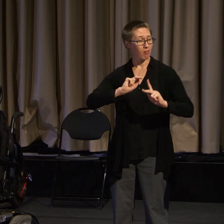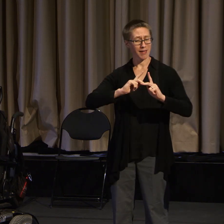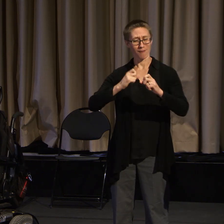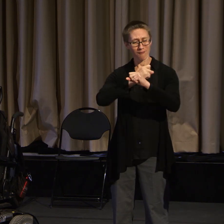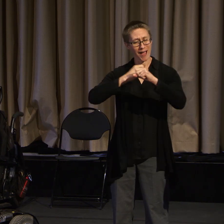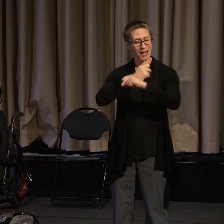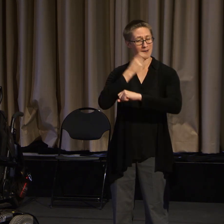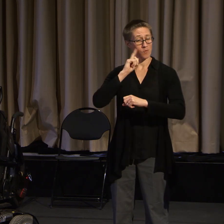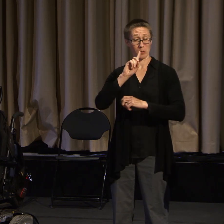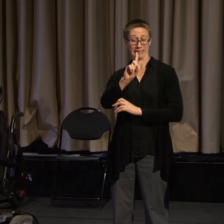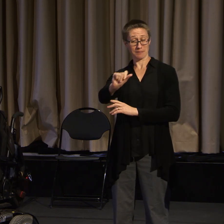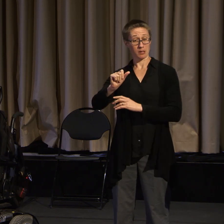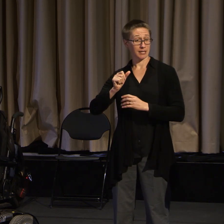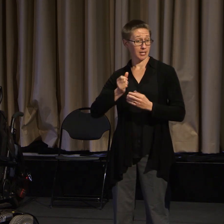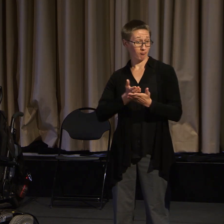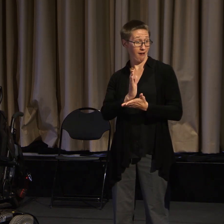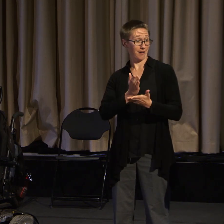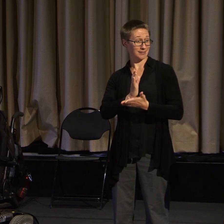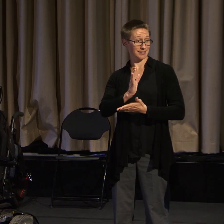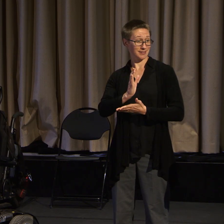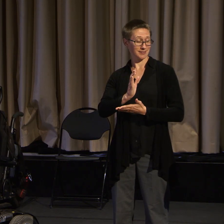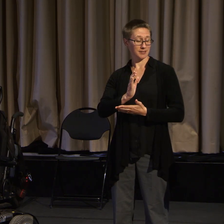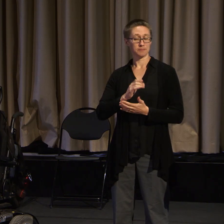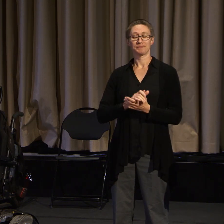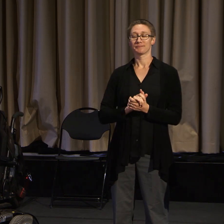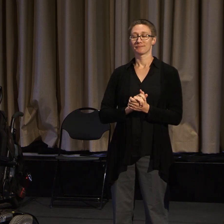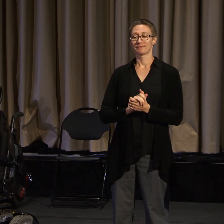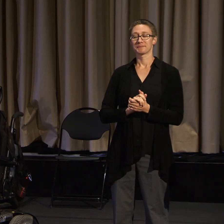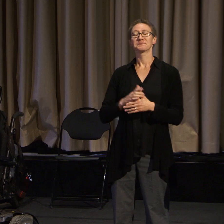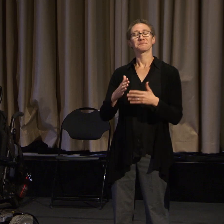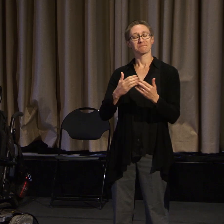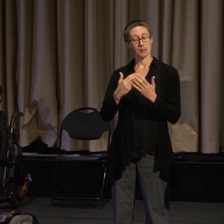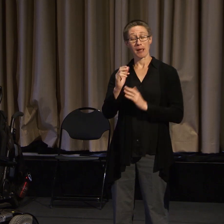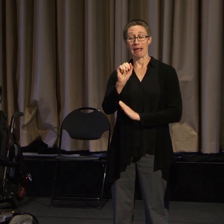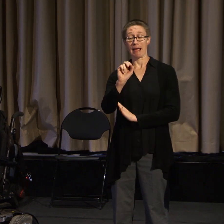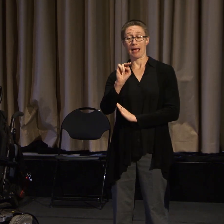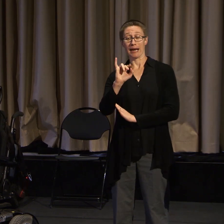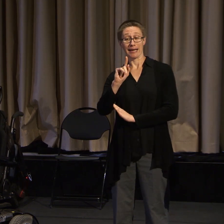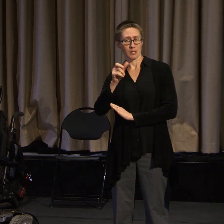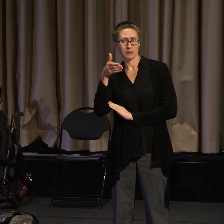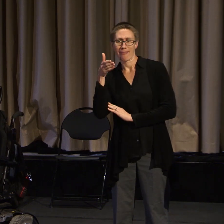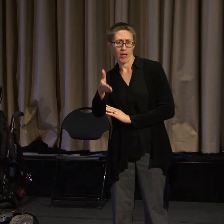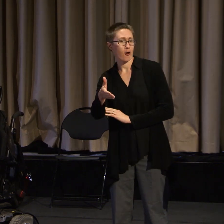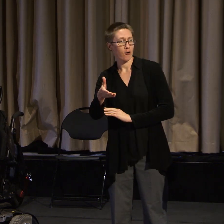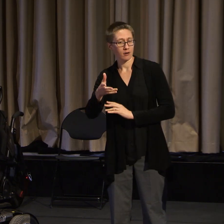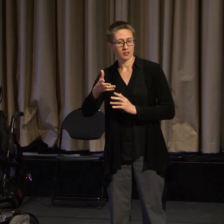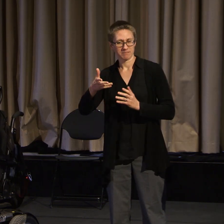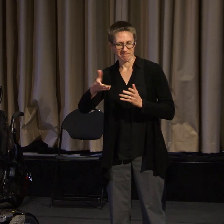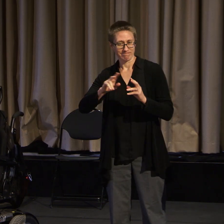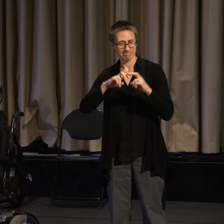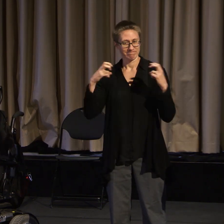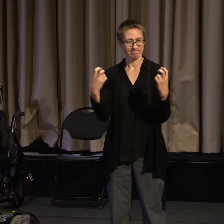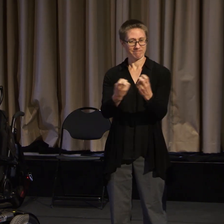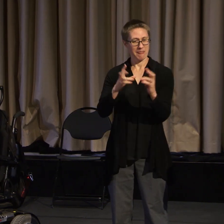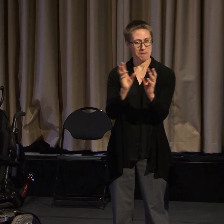So Anita was in that meeting. And I was super anxious. I was almost to the point where I